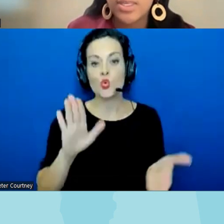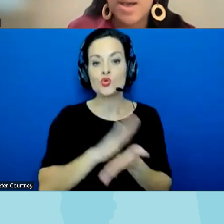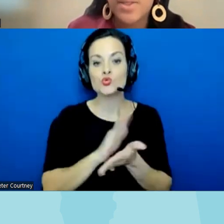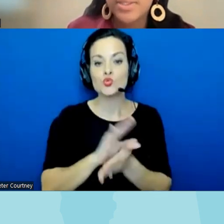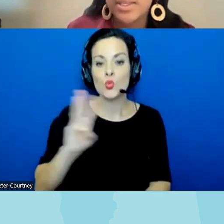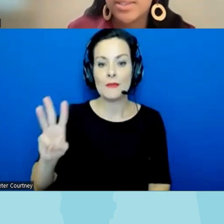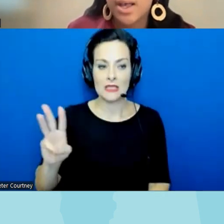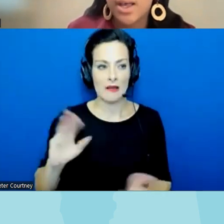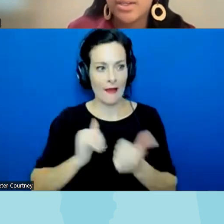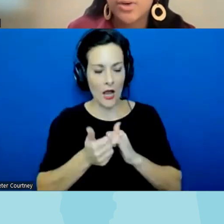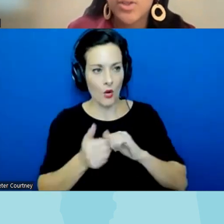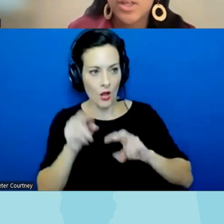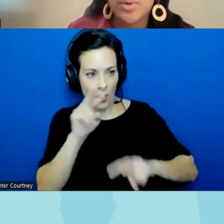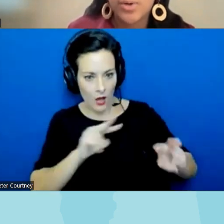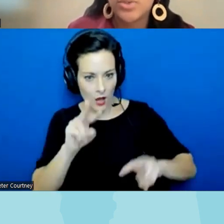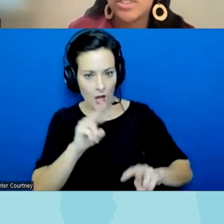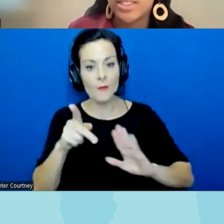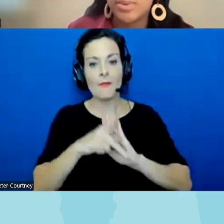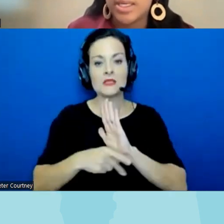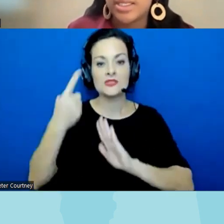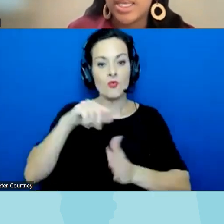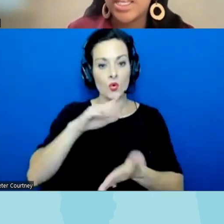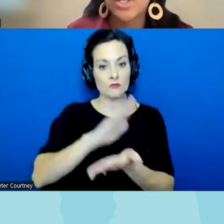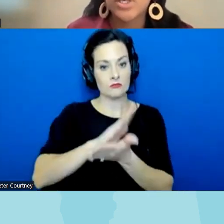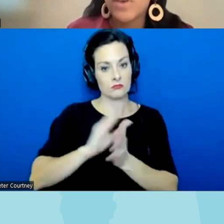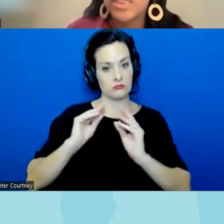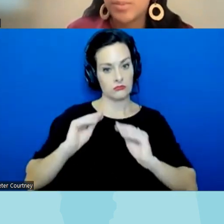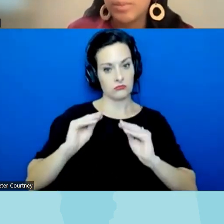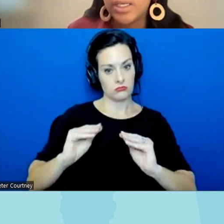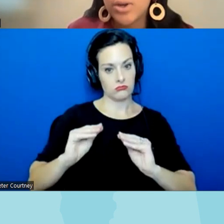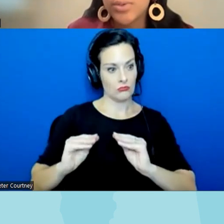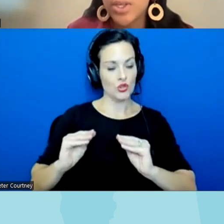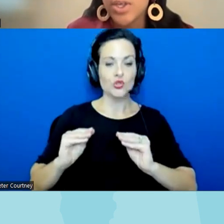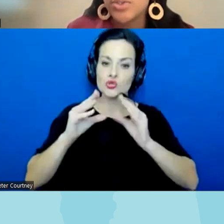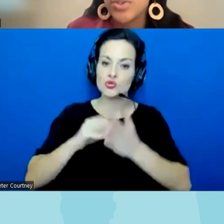the policies on curriculum or student discipline and here how you find the board meeting notes so